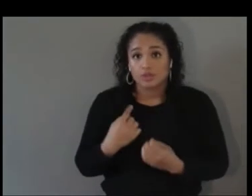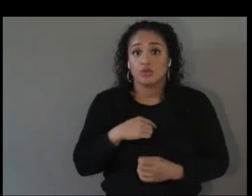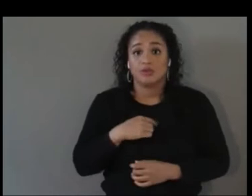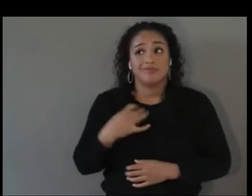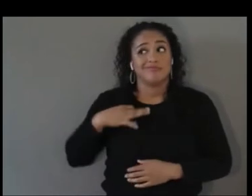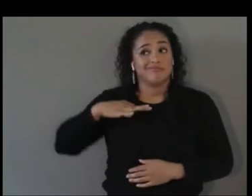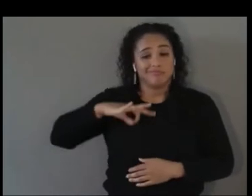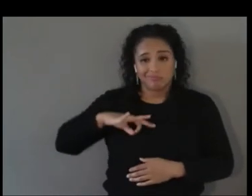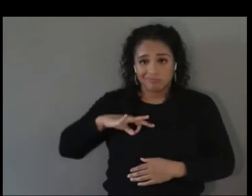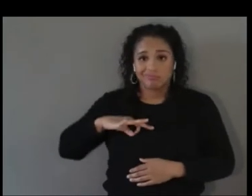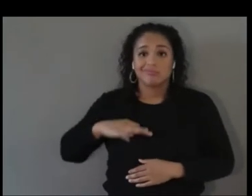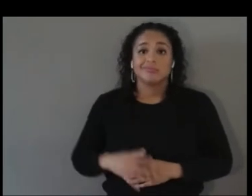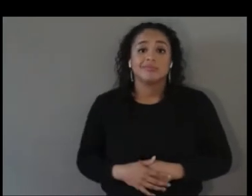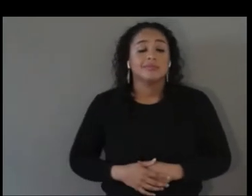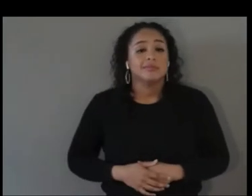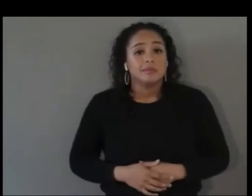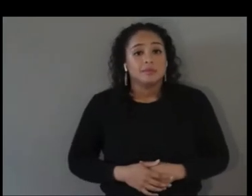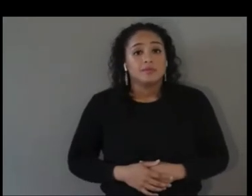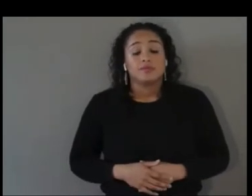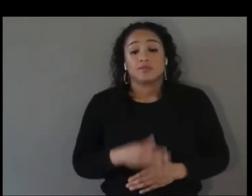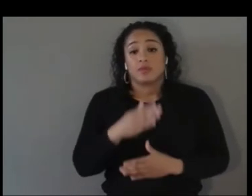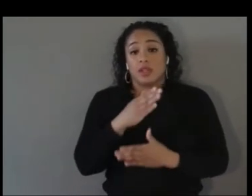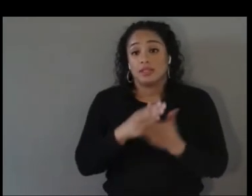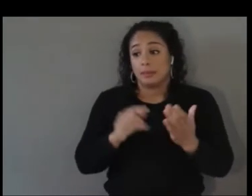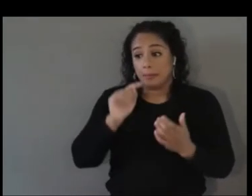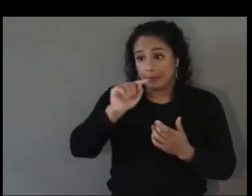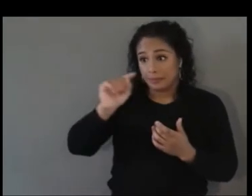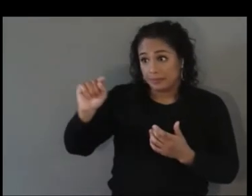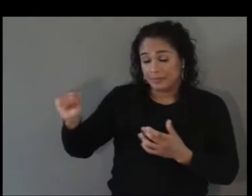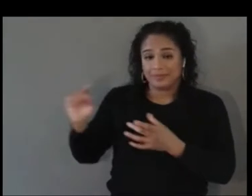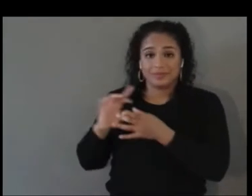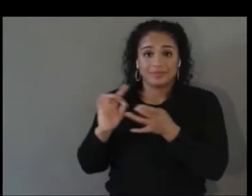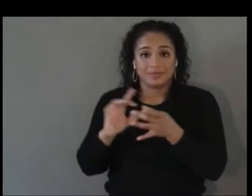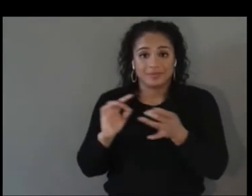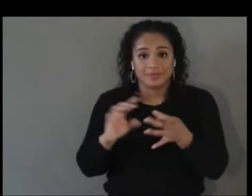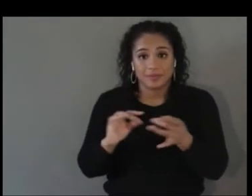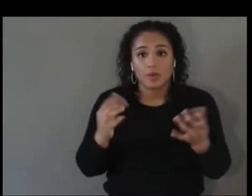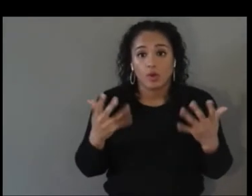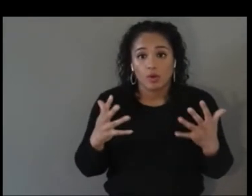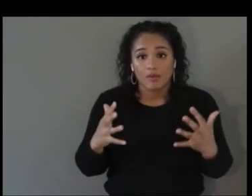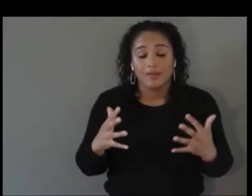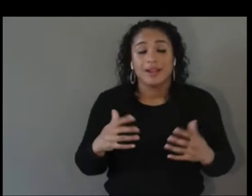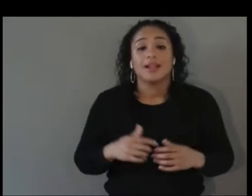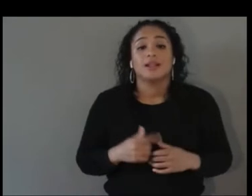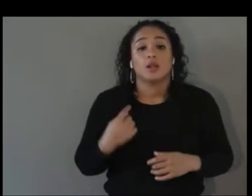some of the things being said by the panel so far, you know, we want to create organizations that